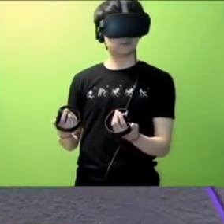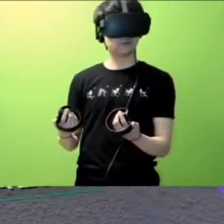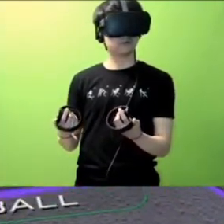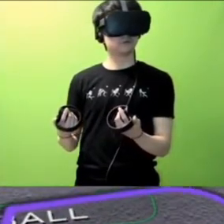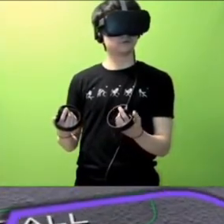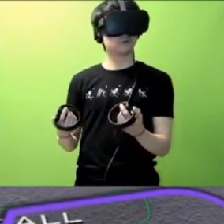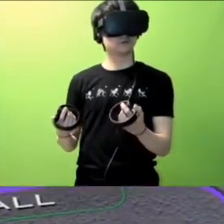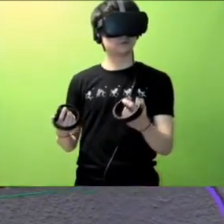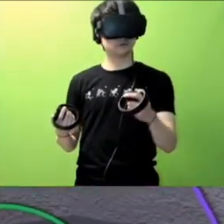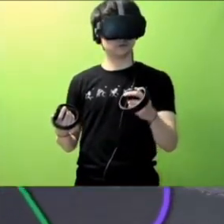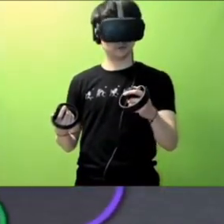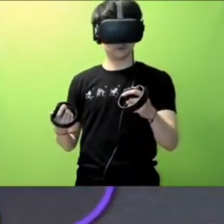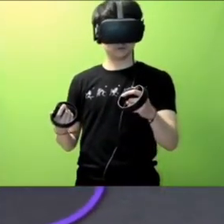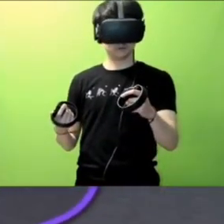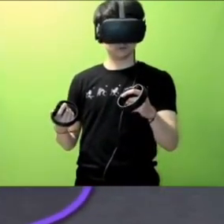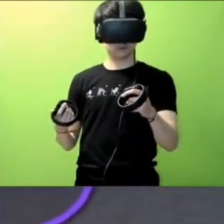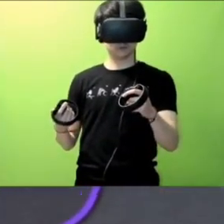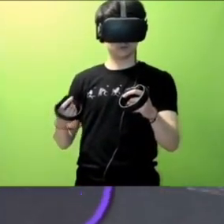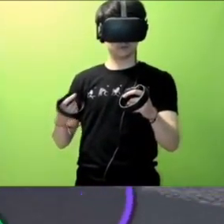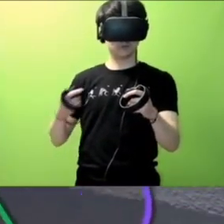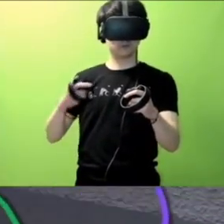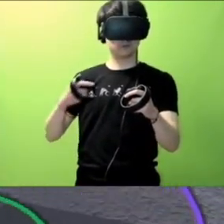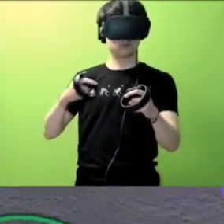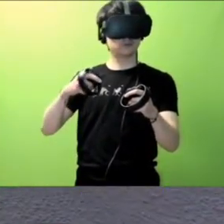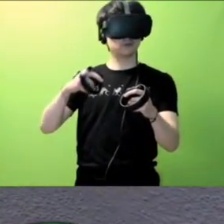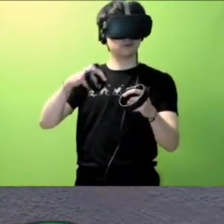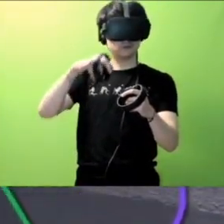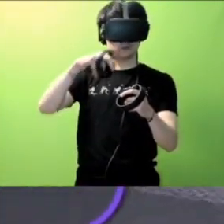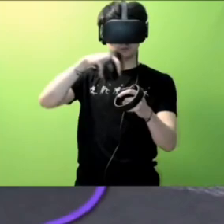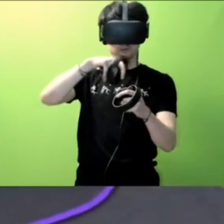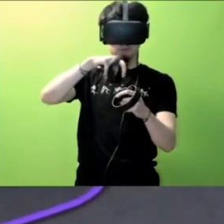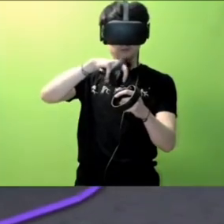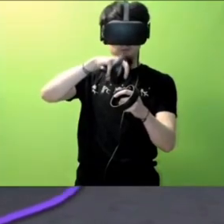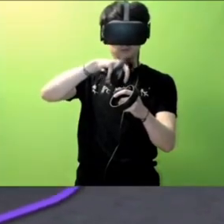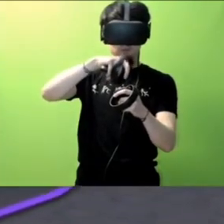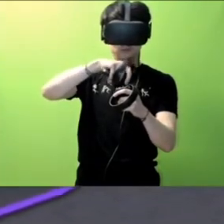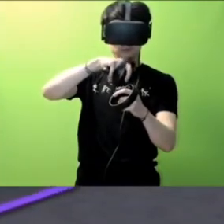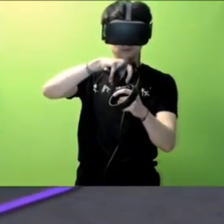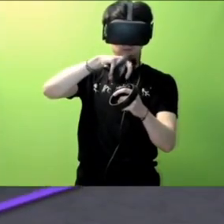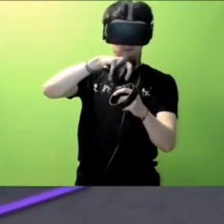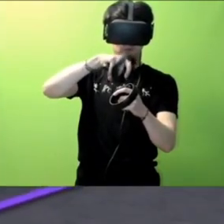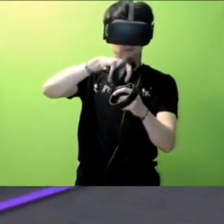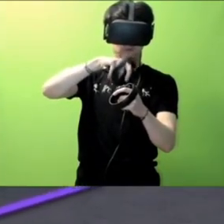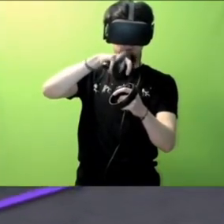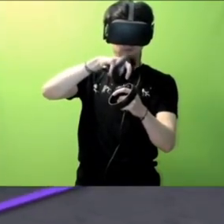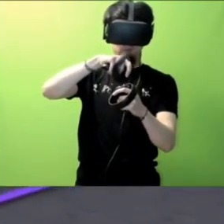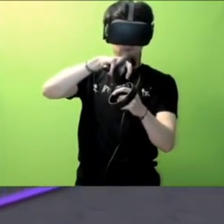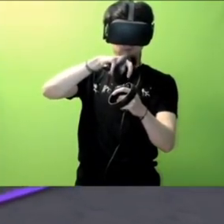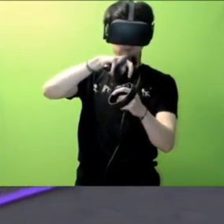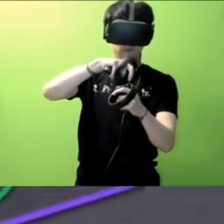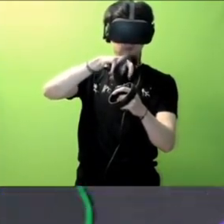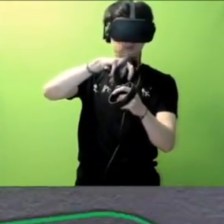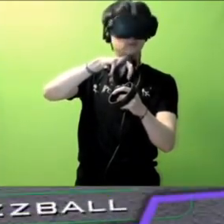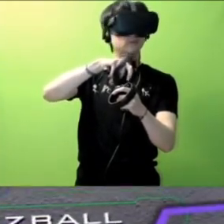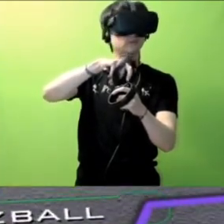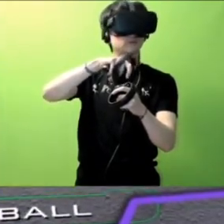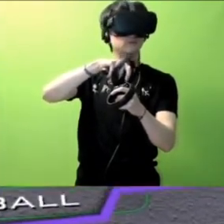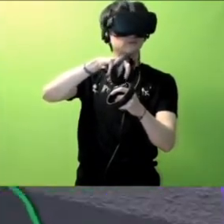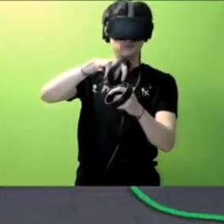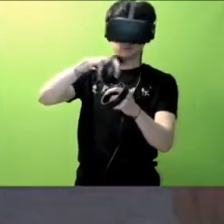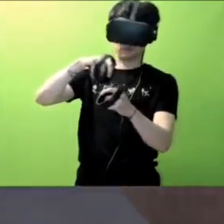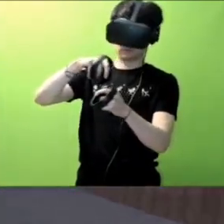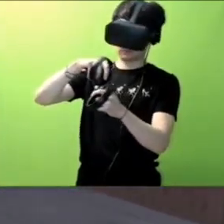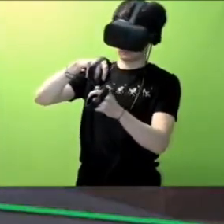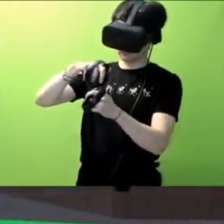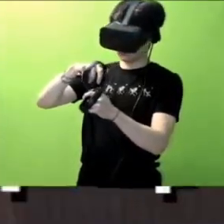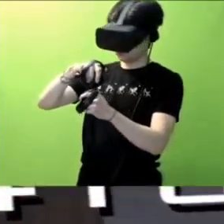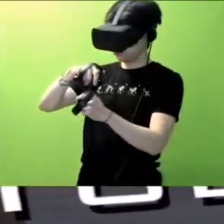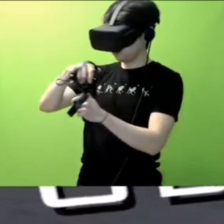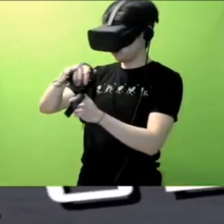Tea